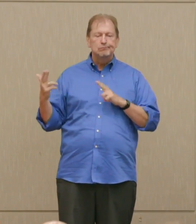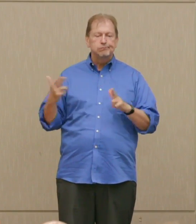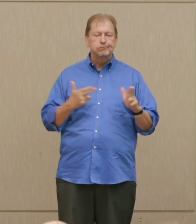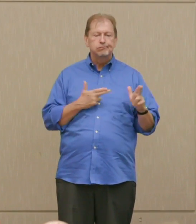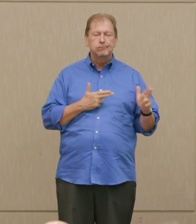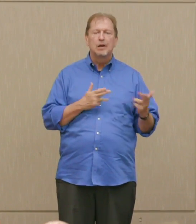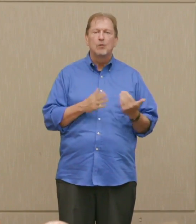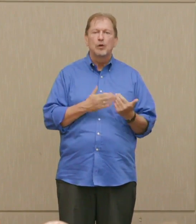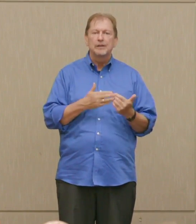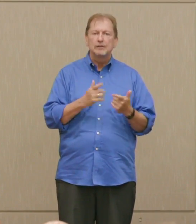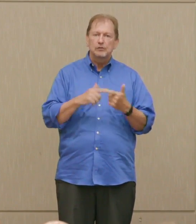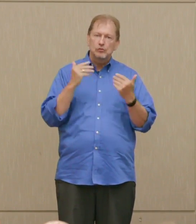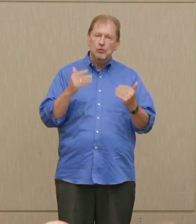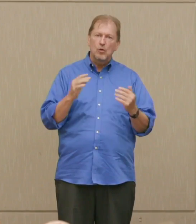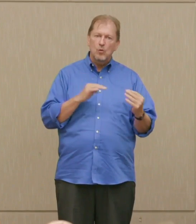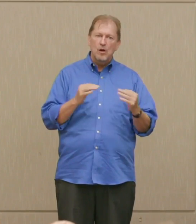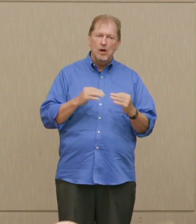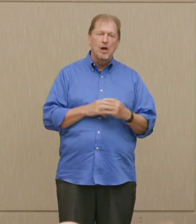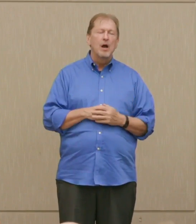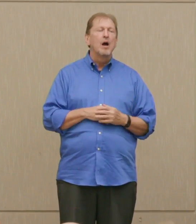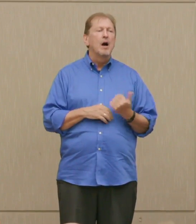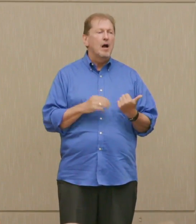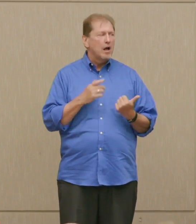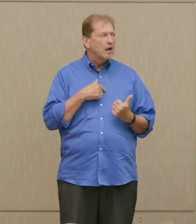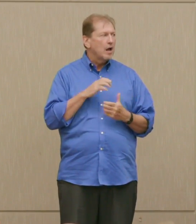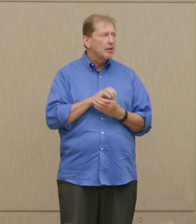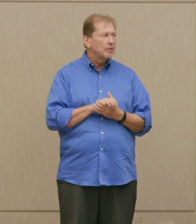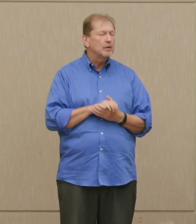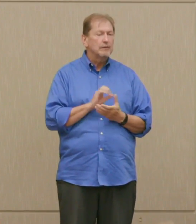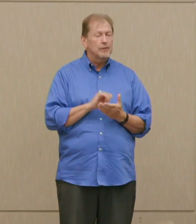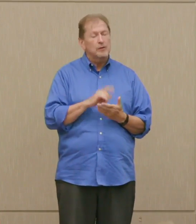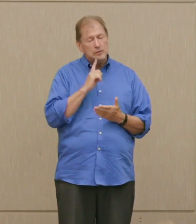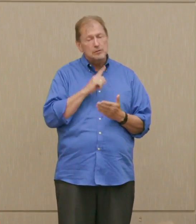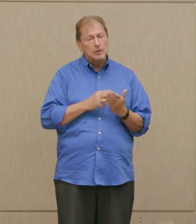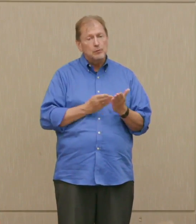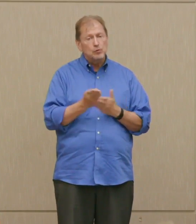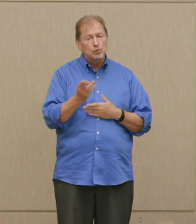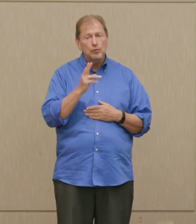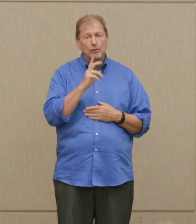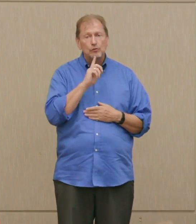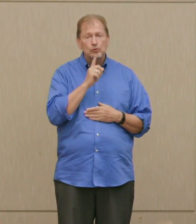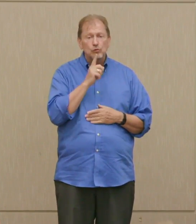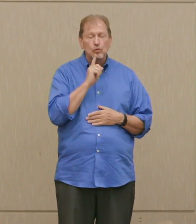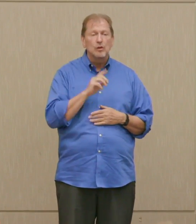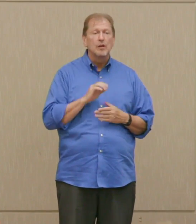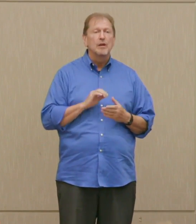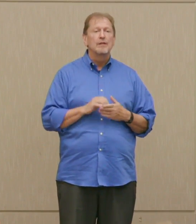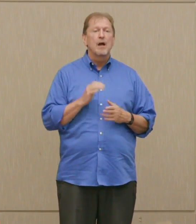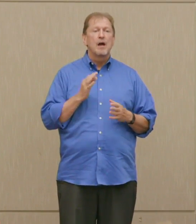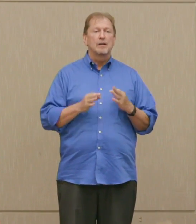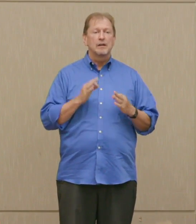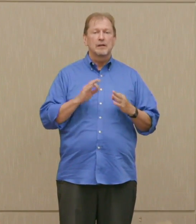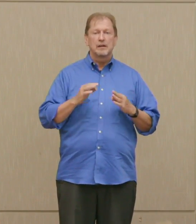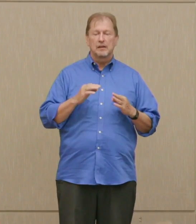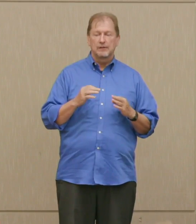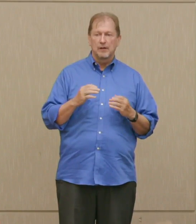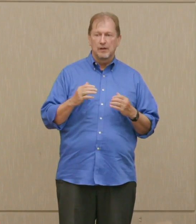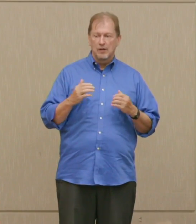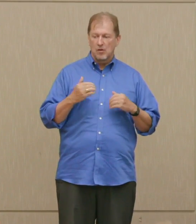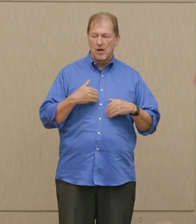I believe that there is some truth to the fact that the mutual ability to annihilate